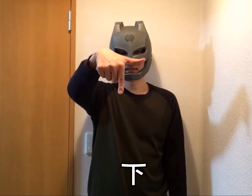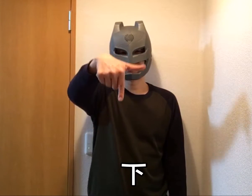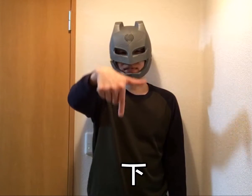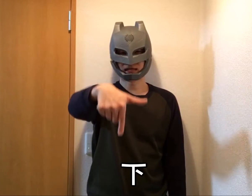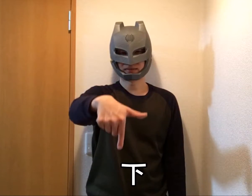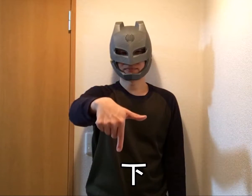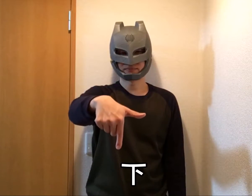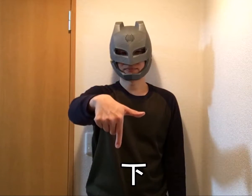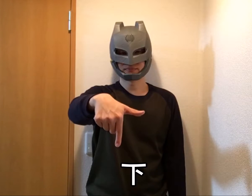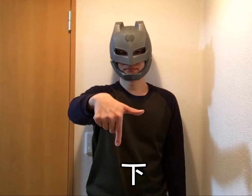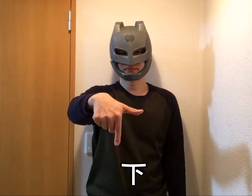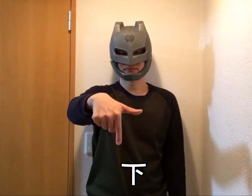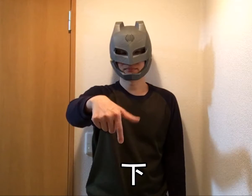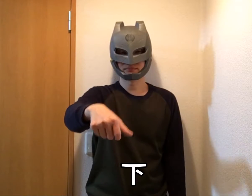Lower / Bottom